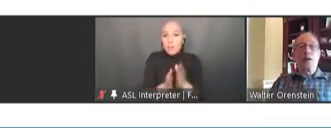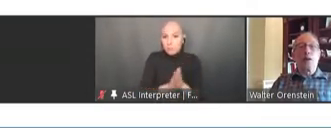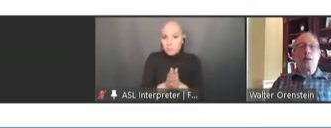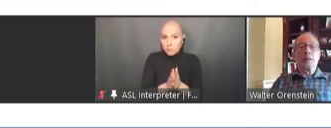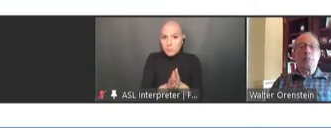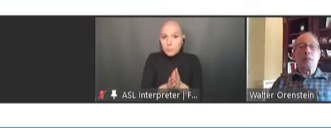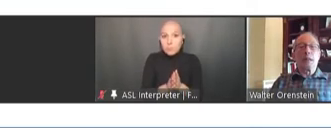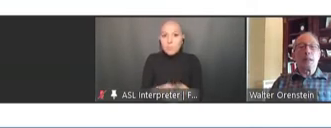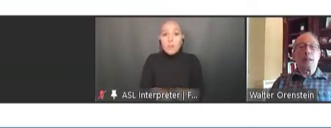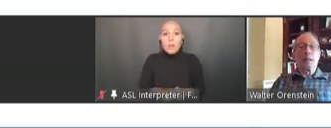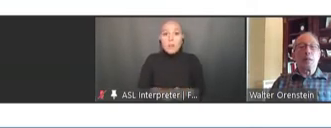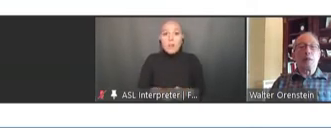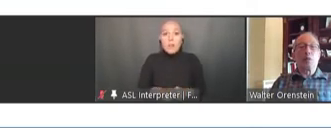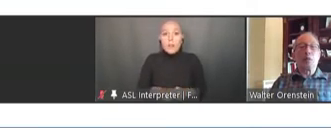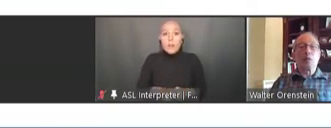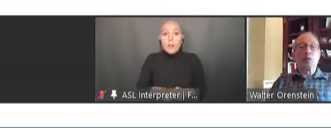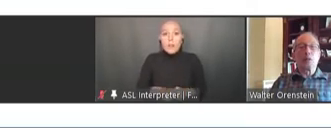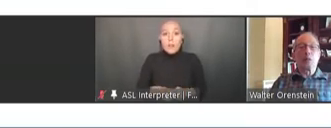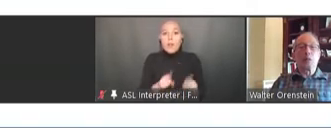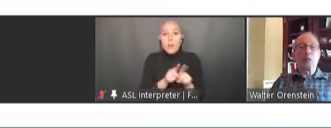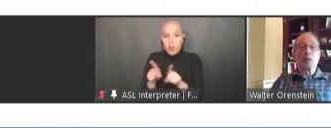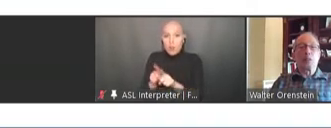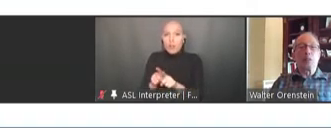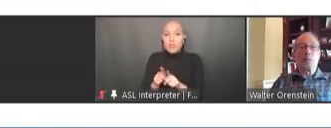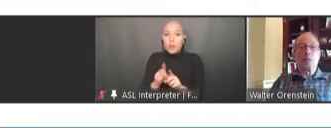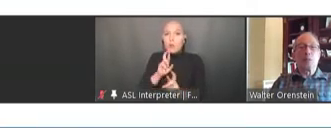on combatting antimicrobial resistance. Next slide, please.